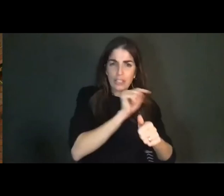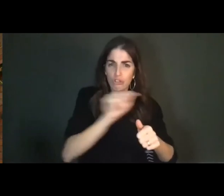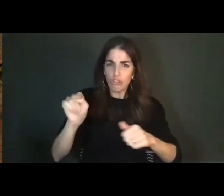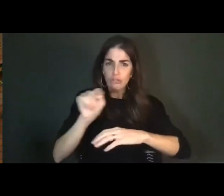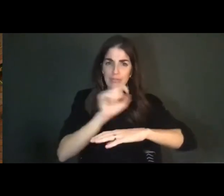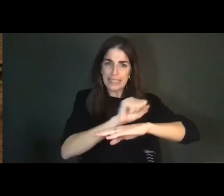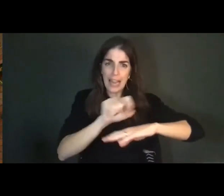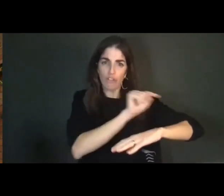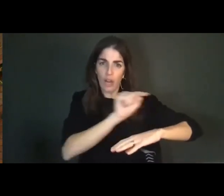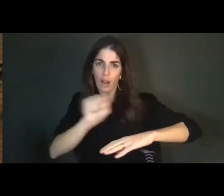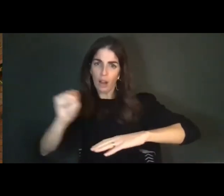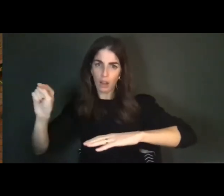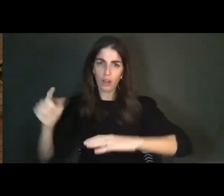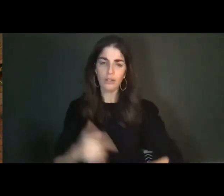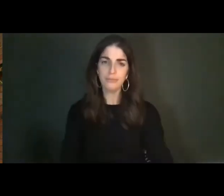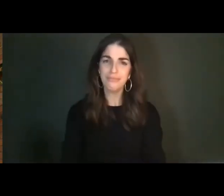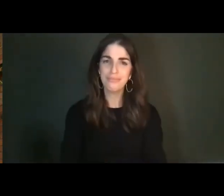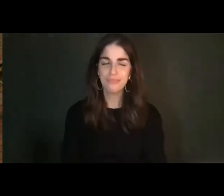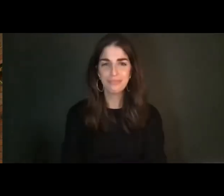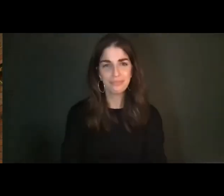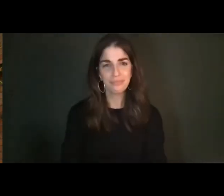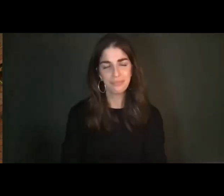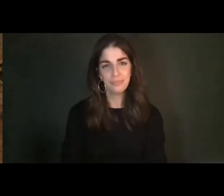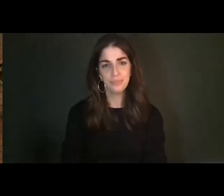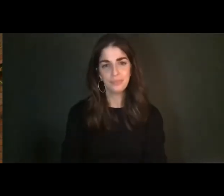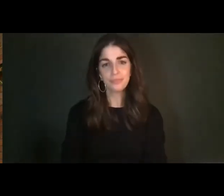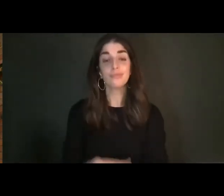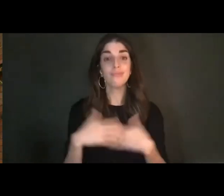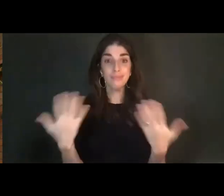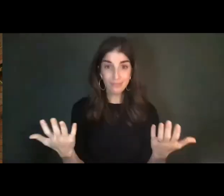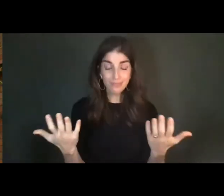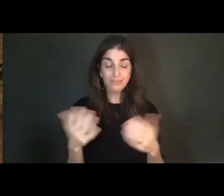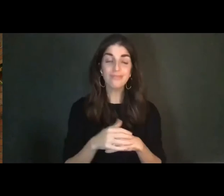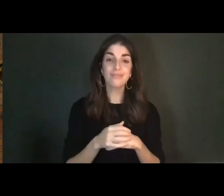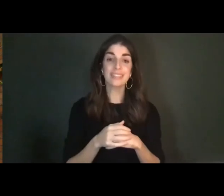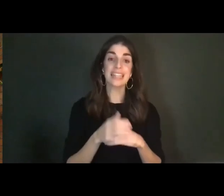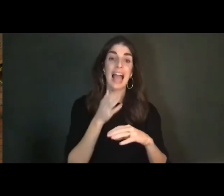collaborators in the rehearsal space. So, following the work of performance studies